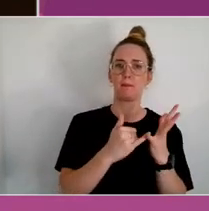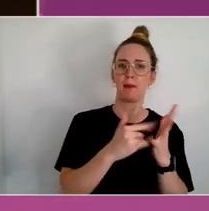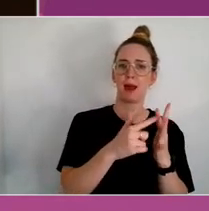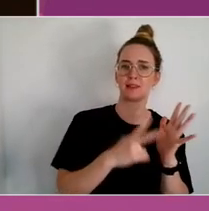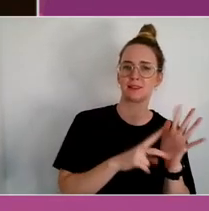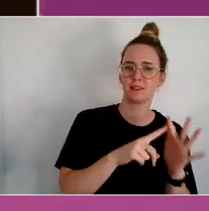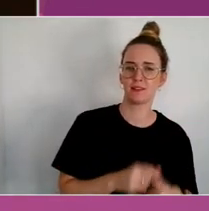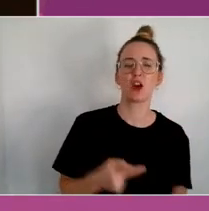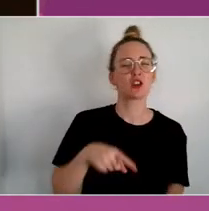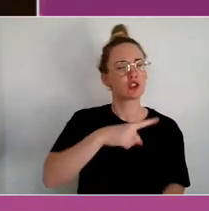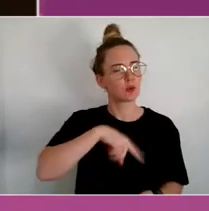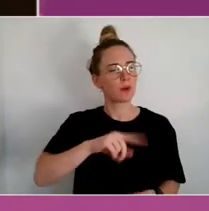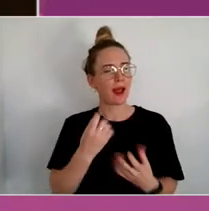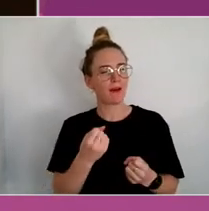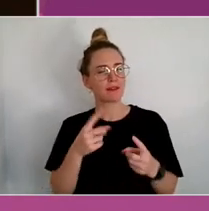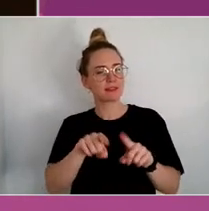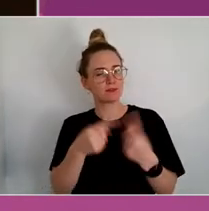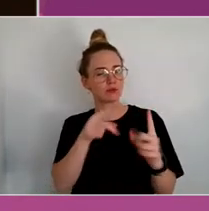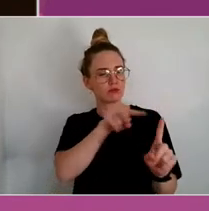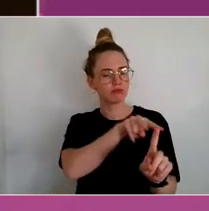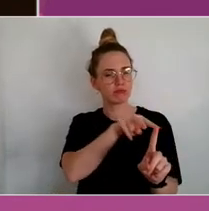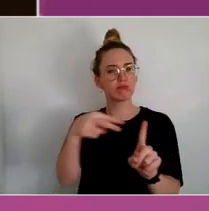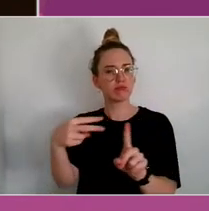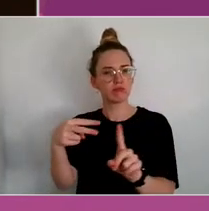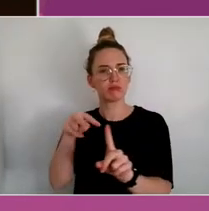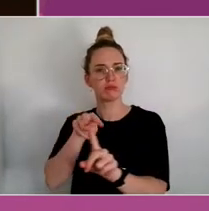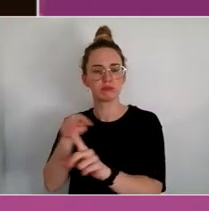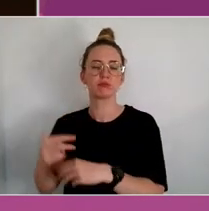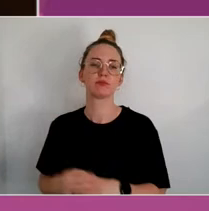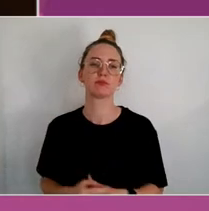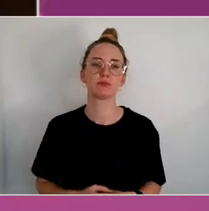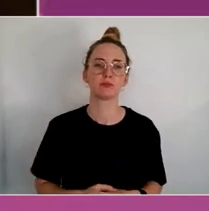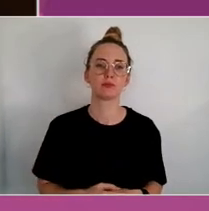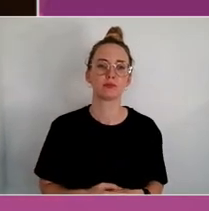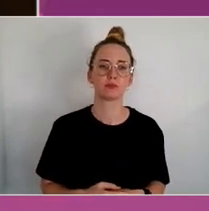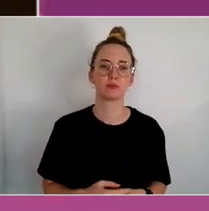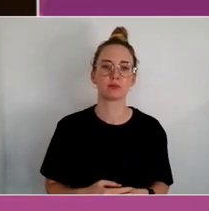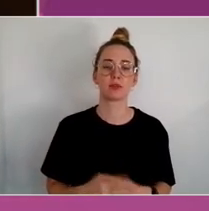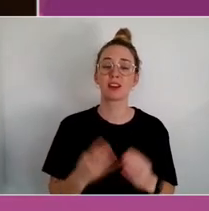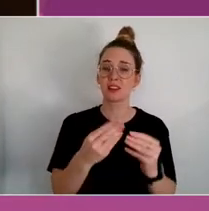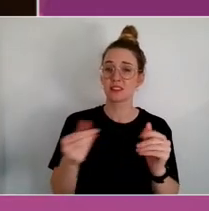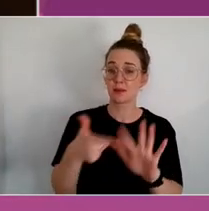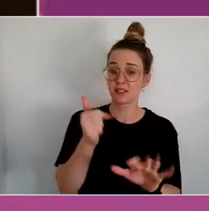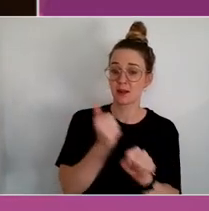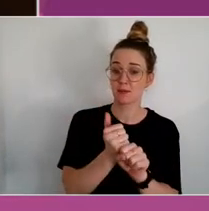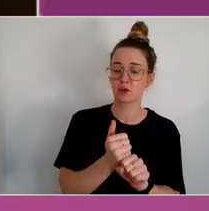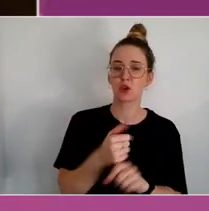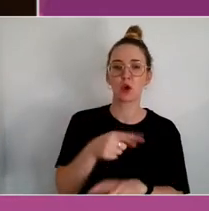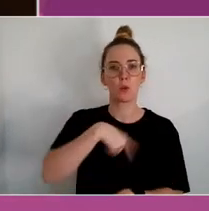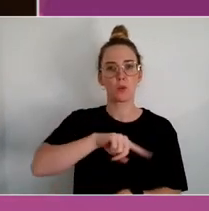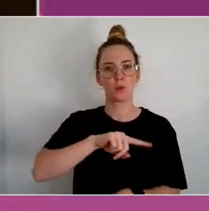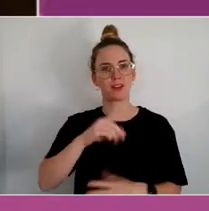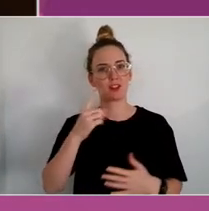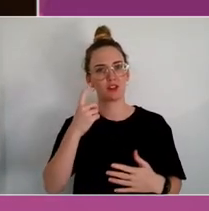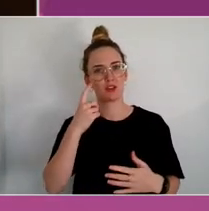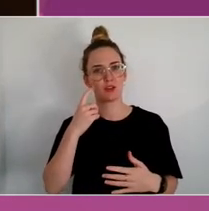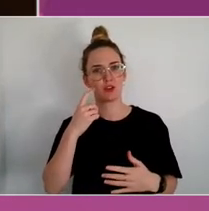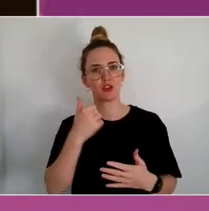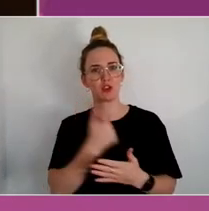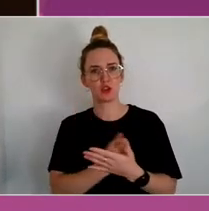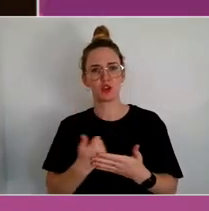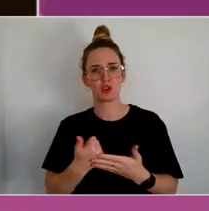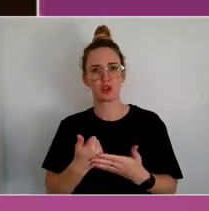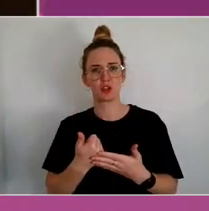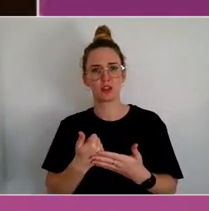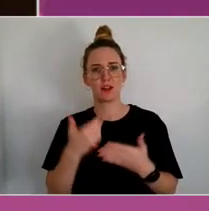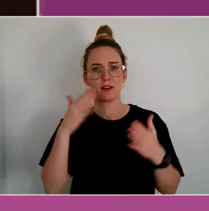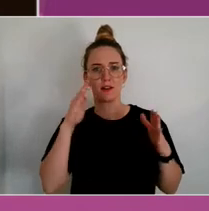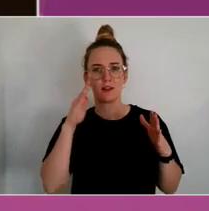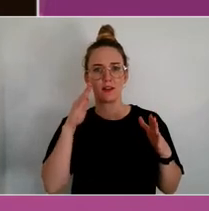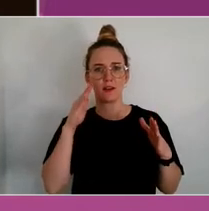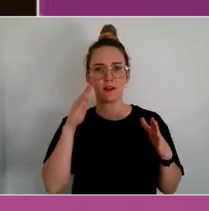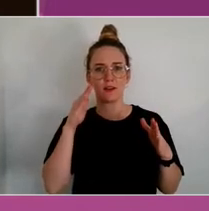Some examples, we tend to focus more on the measurement at the end where we're thinking